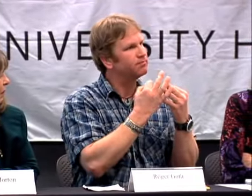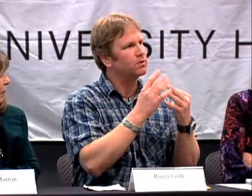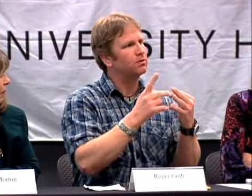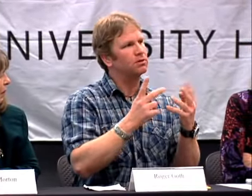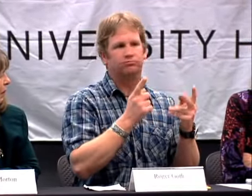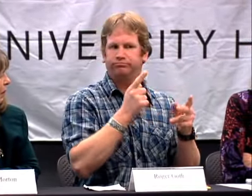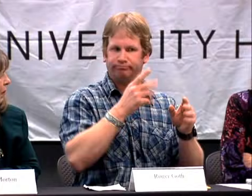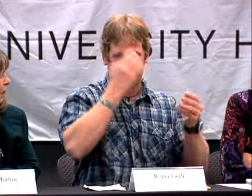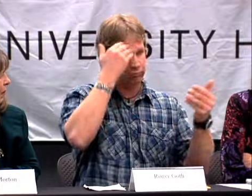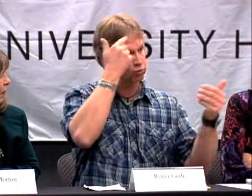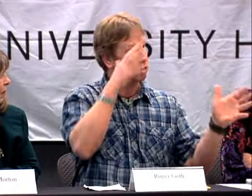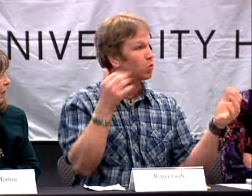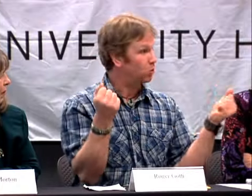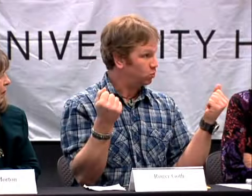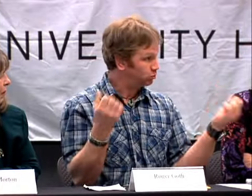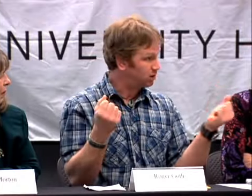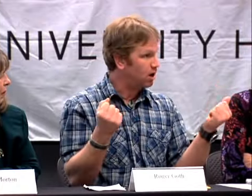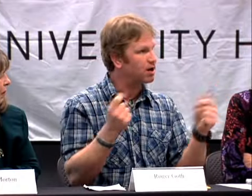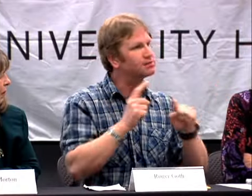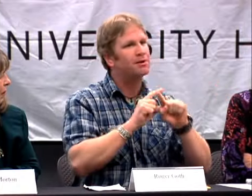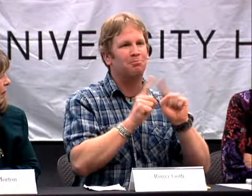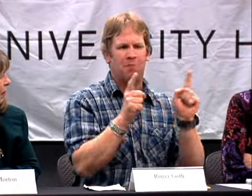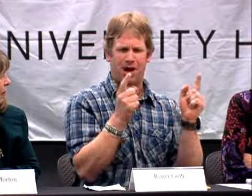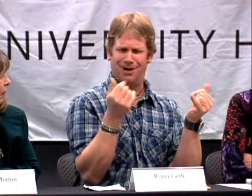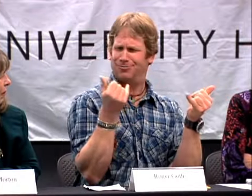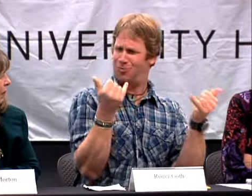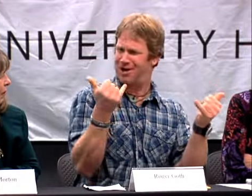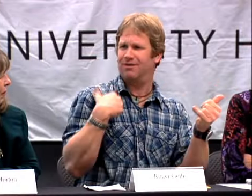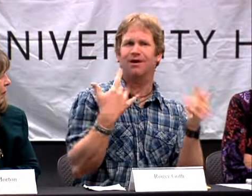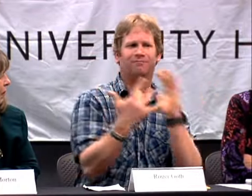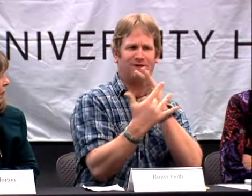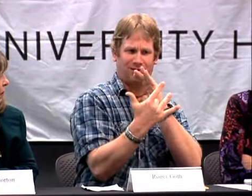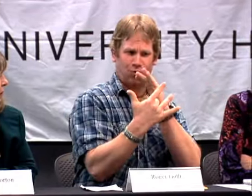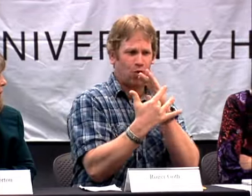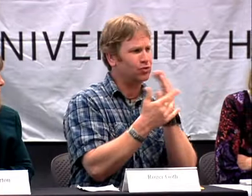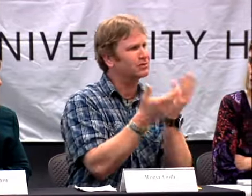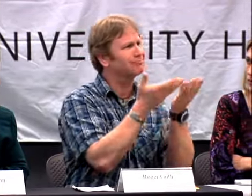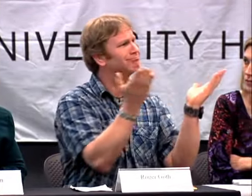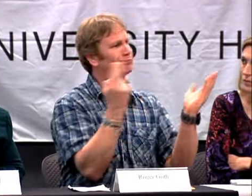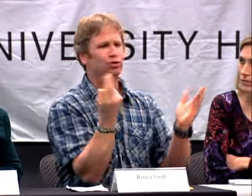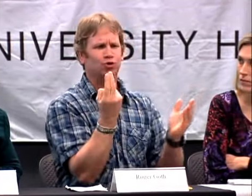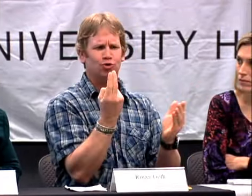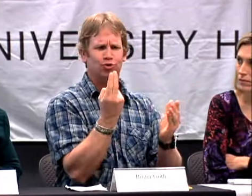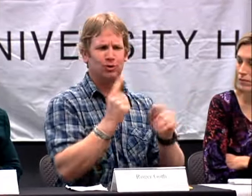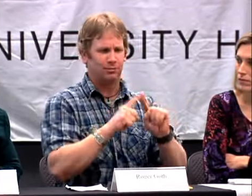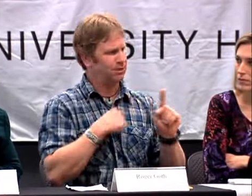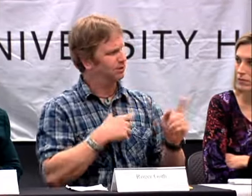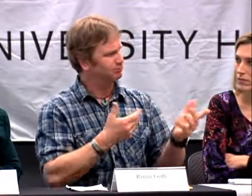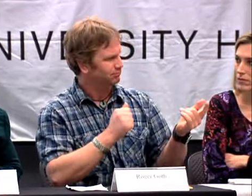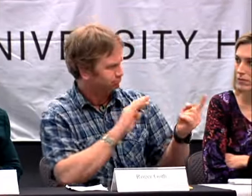HEARING FAMILY. THEY DON'T KNOW SIGN LANGUAGE, BUT NOW WITH TECHNOLOGY,